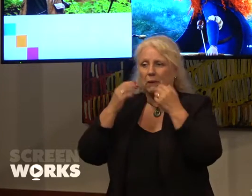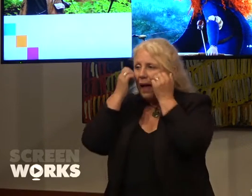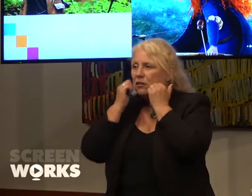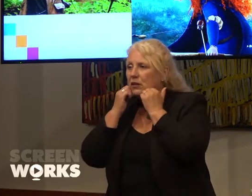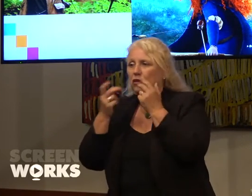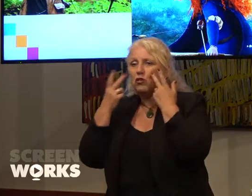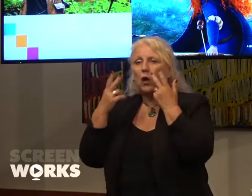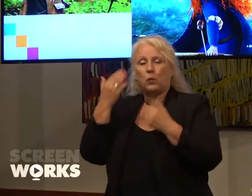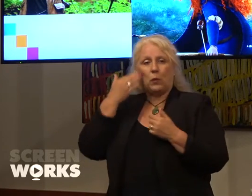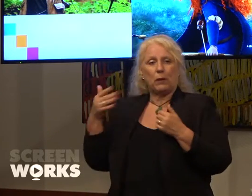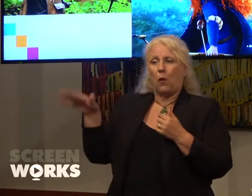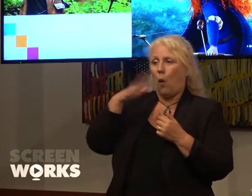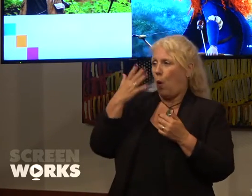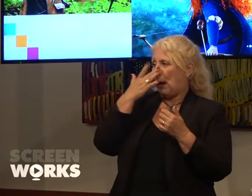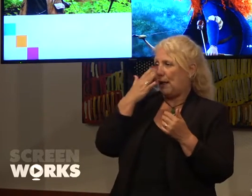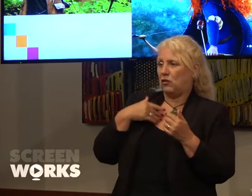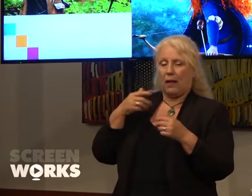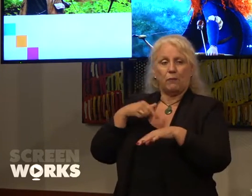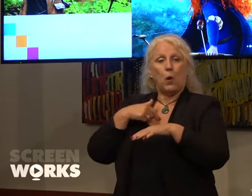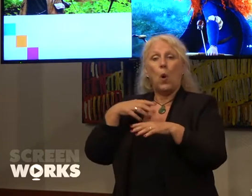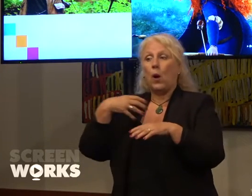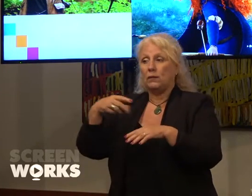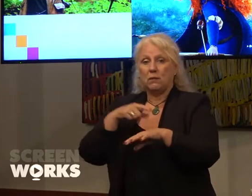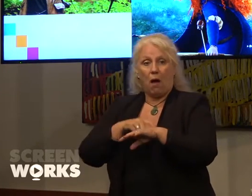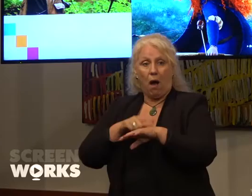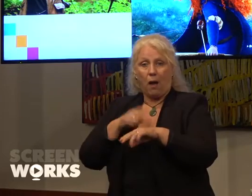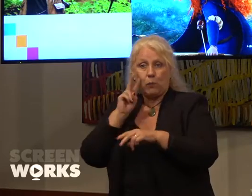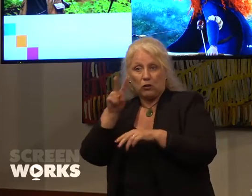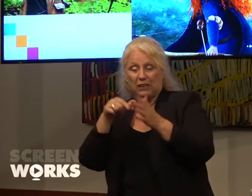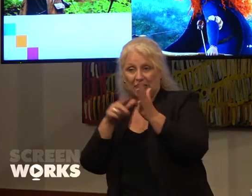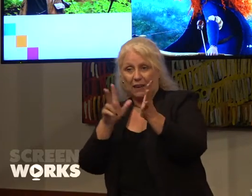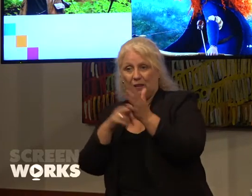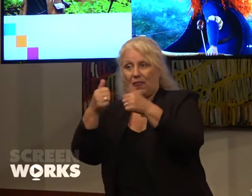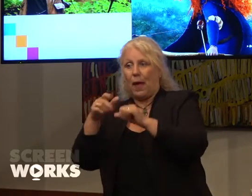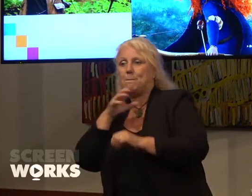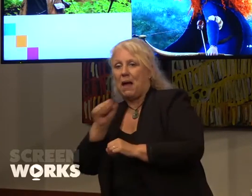ages spend more time viewing television than men and women comprise a larger